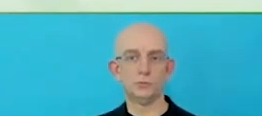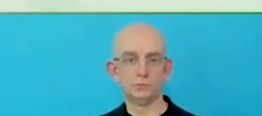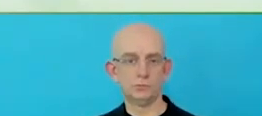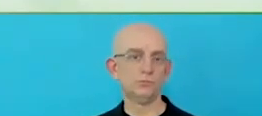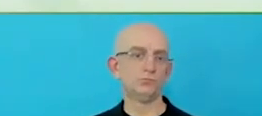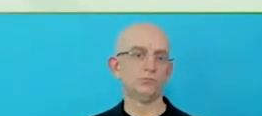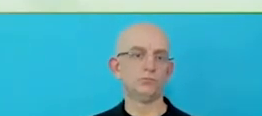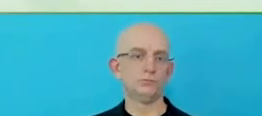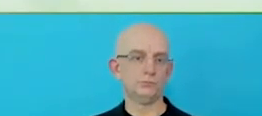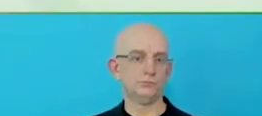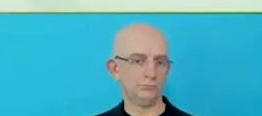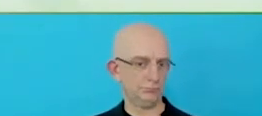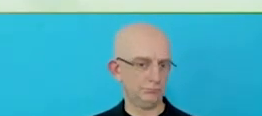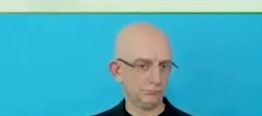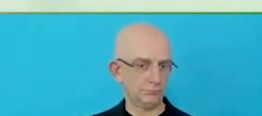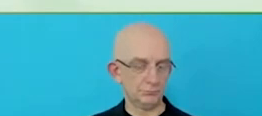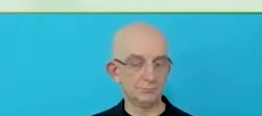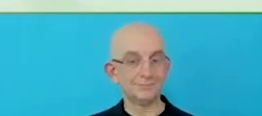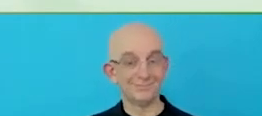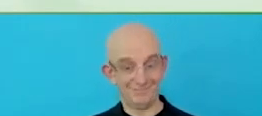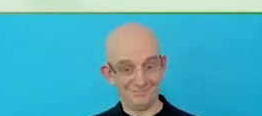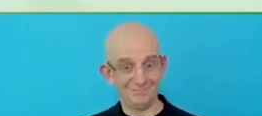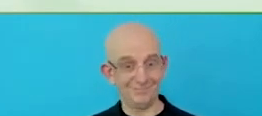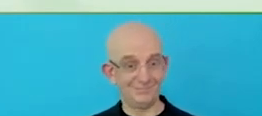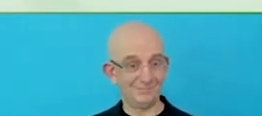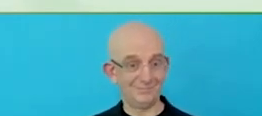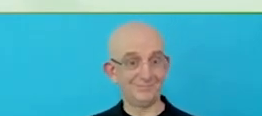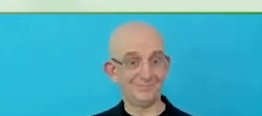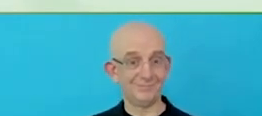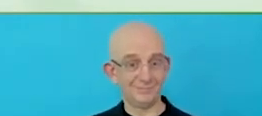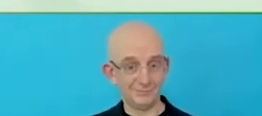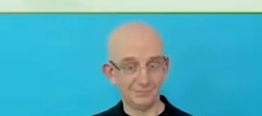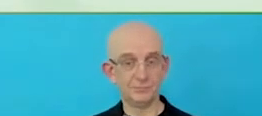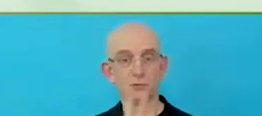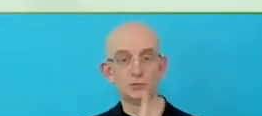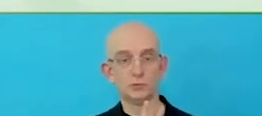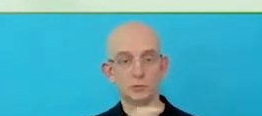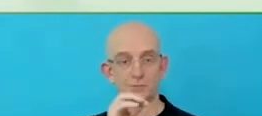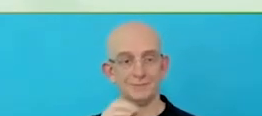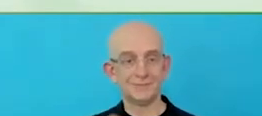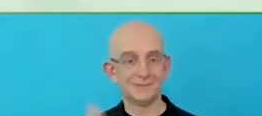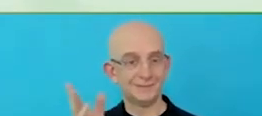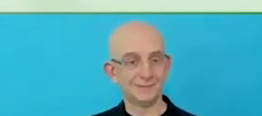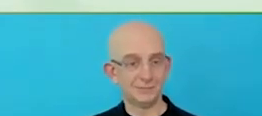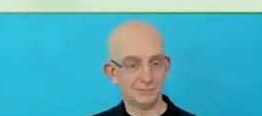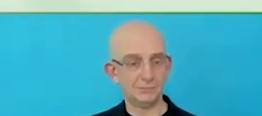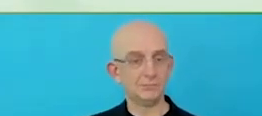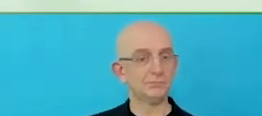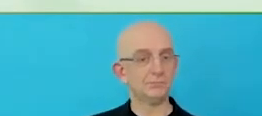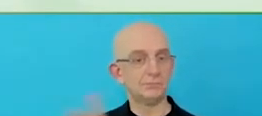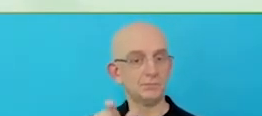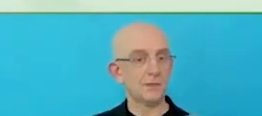I think, what they discovered is a 5.4 million people were struggling with disability movement.